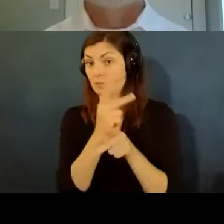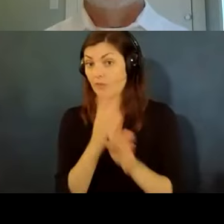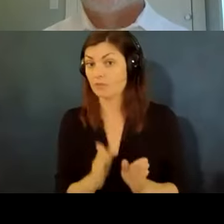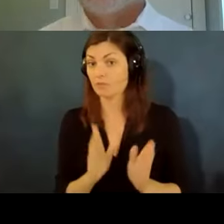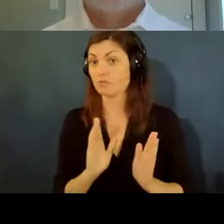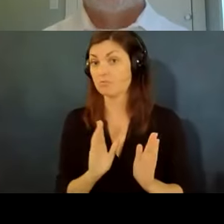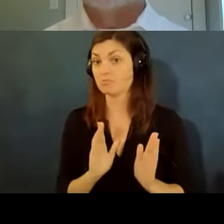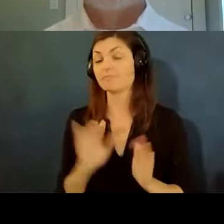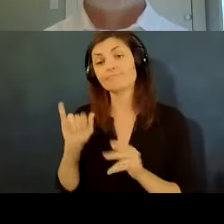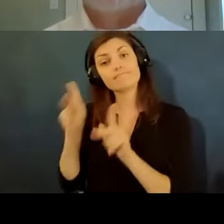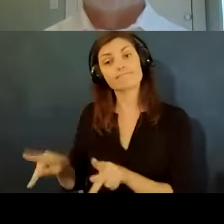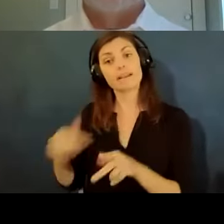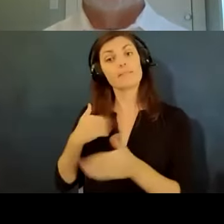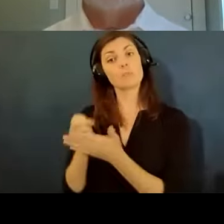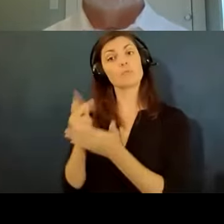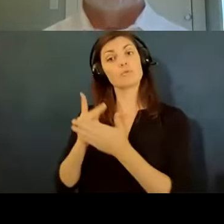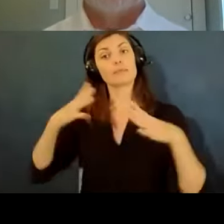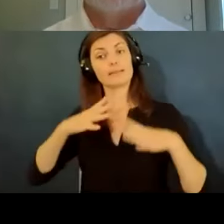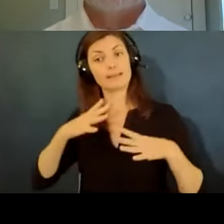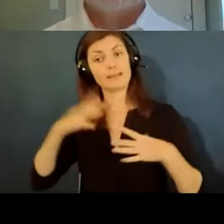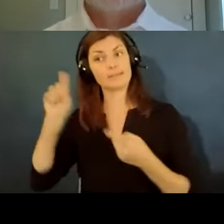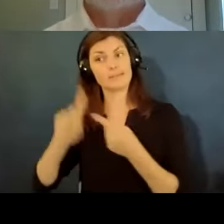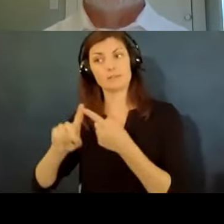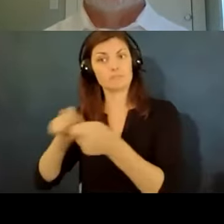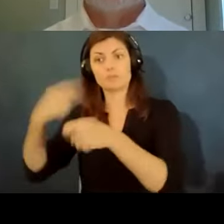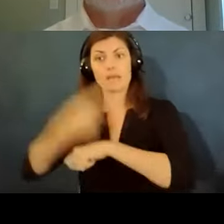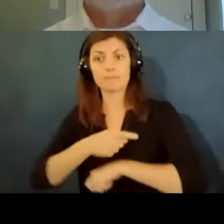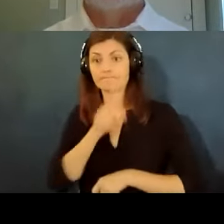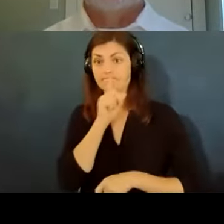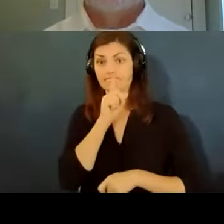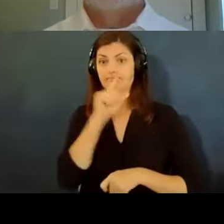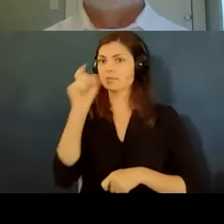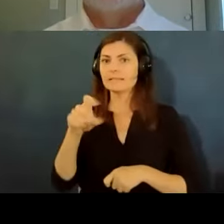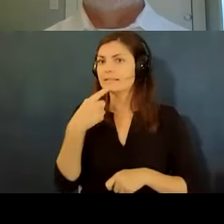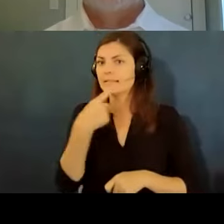this person has approved leave until such and such a day so again it's who has a need to know